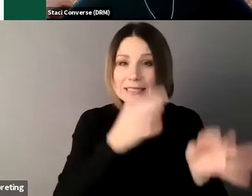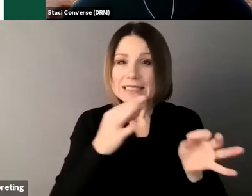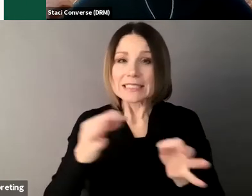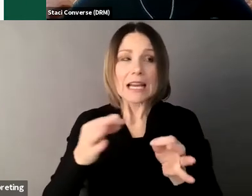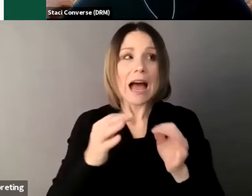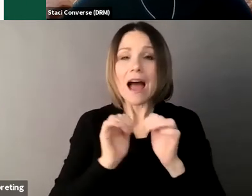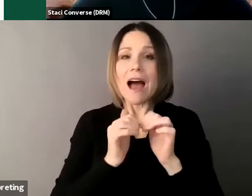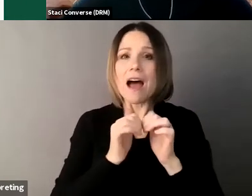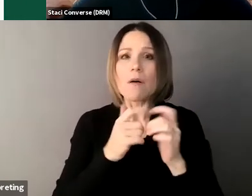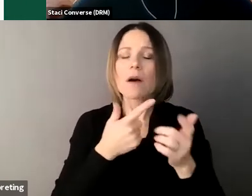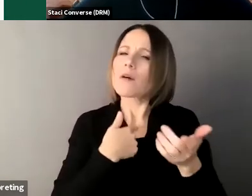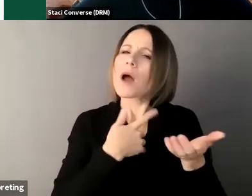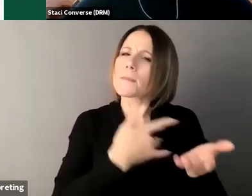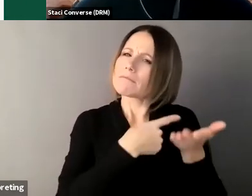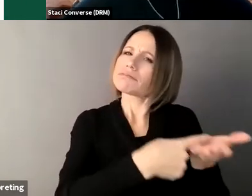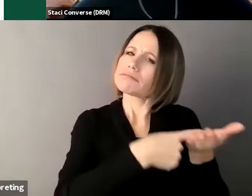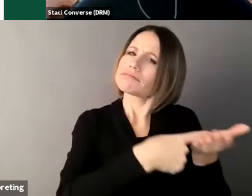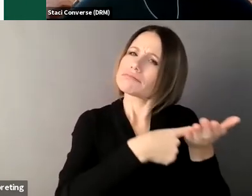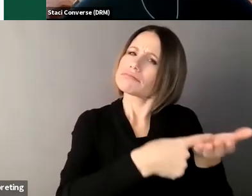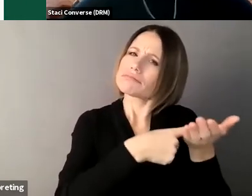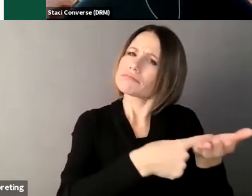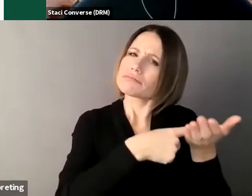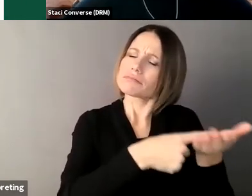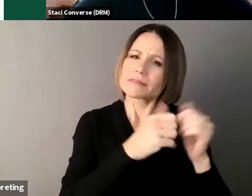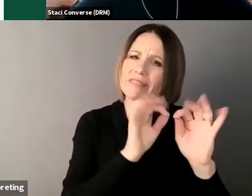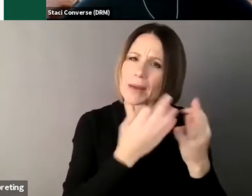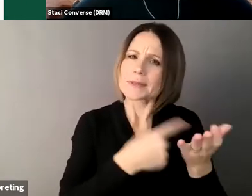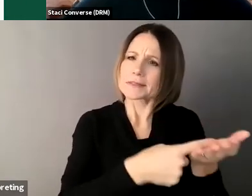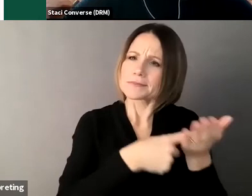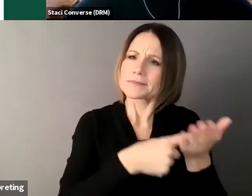yeah and I have support and decisions I make too so um I supported decision-making when I make